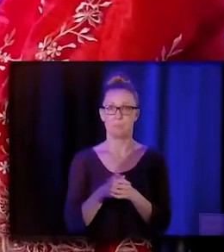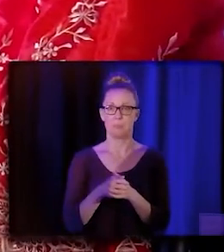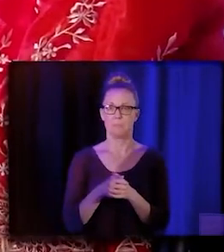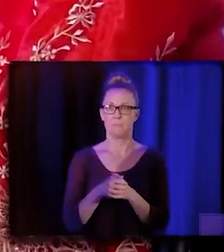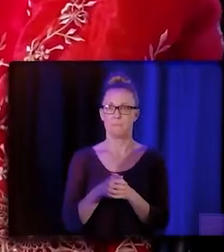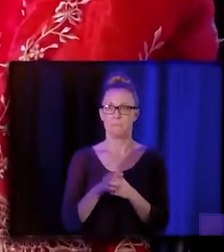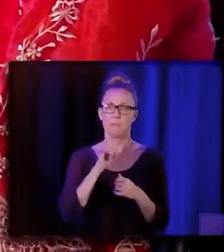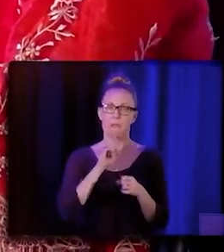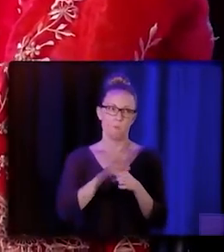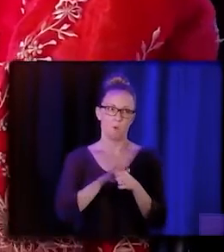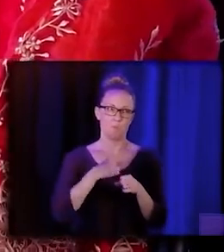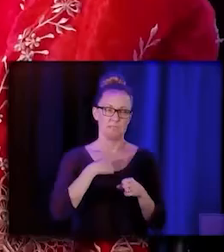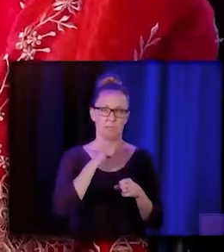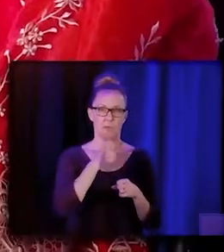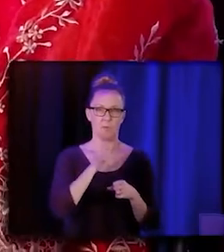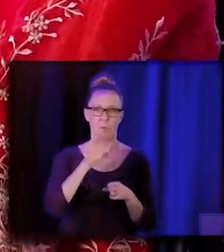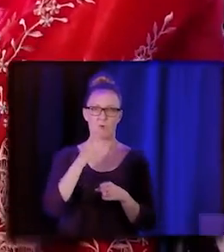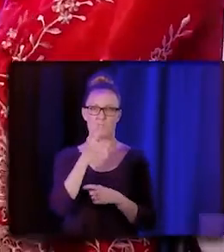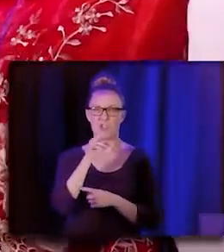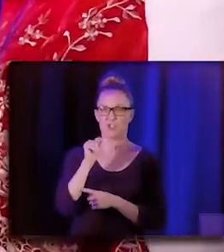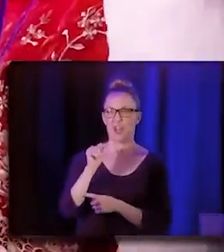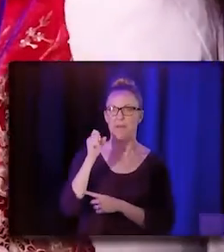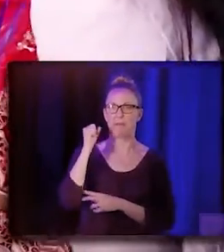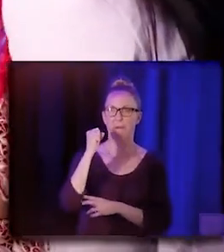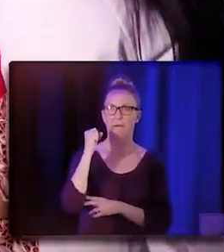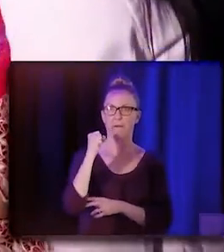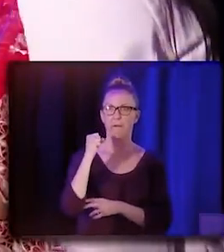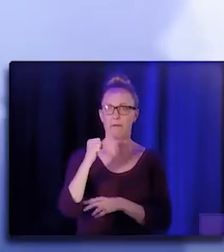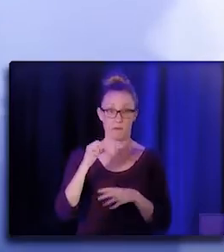Promise not to start chanting. You guys want to chant?